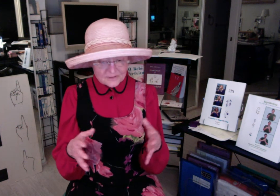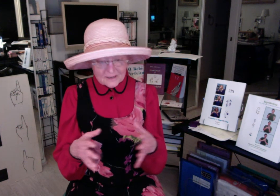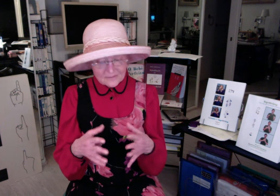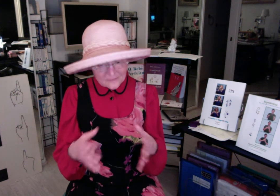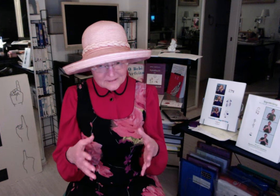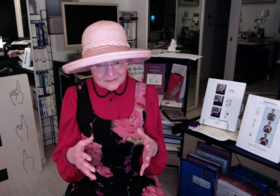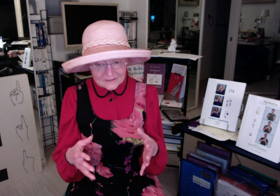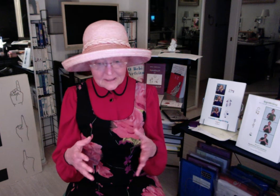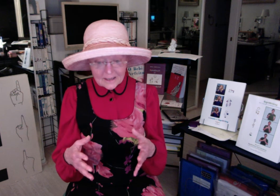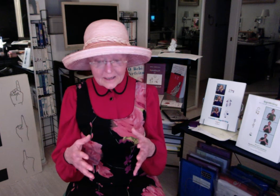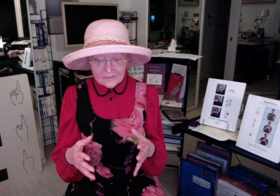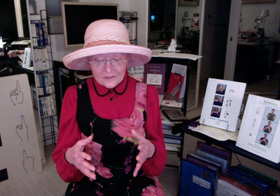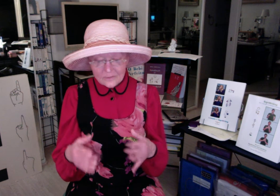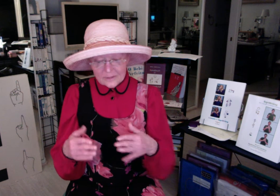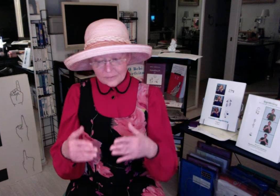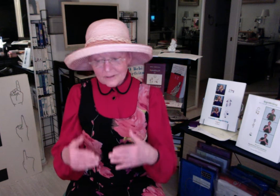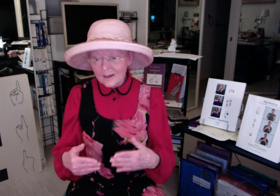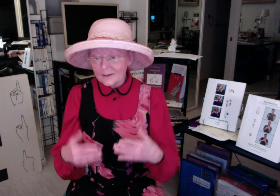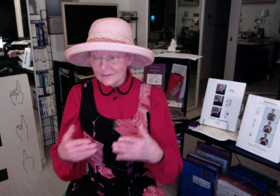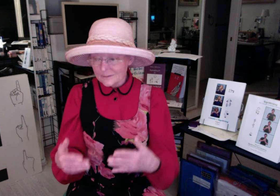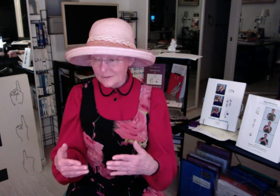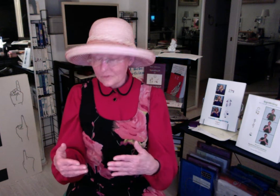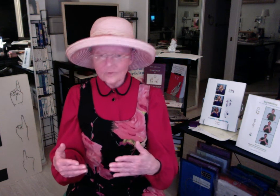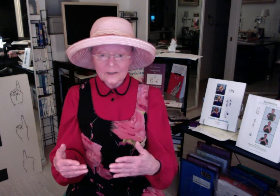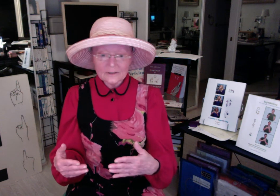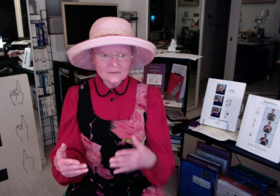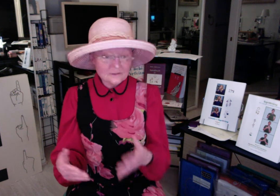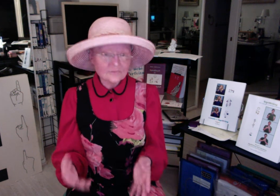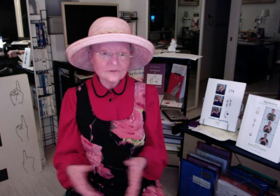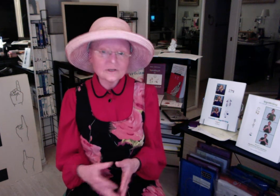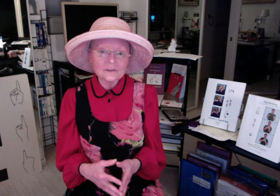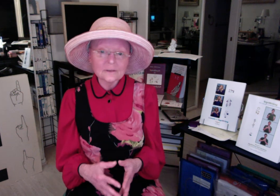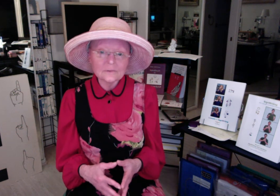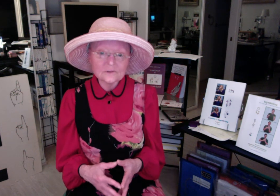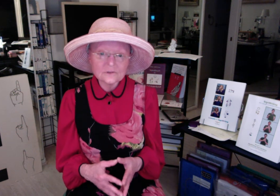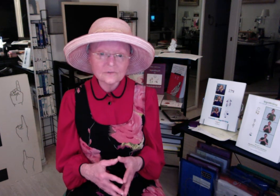invented and then we apply it to writing the different sign languages of the